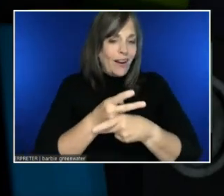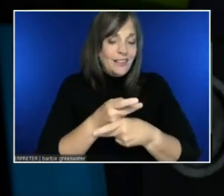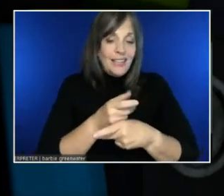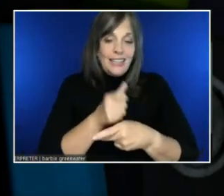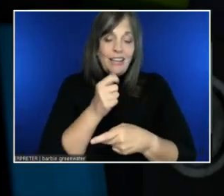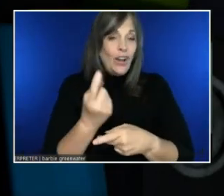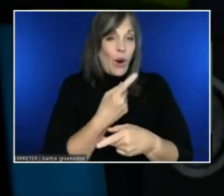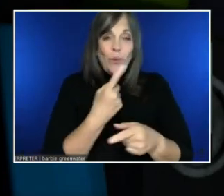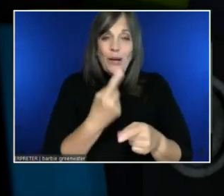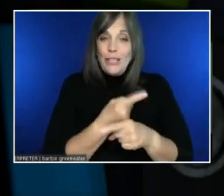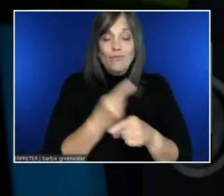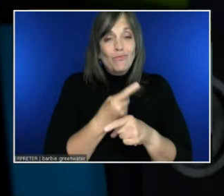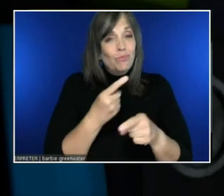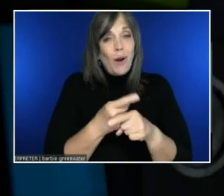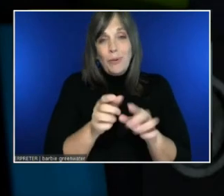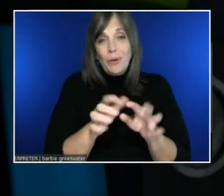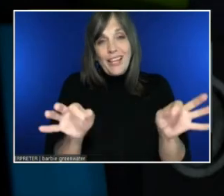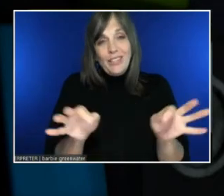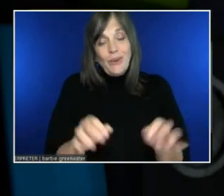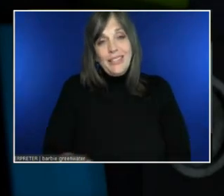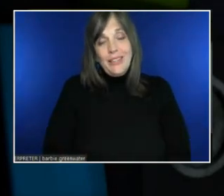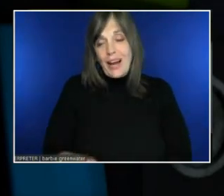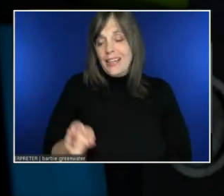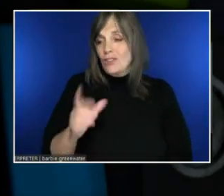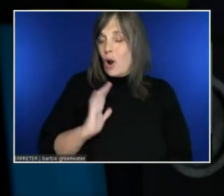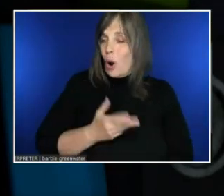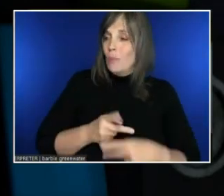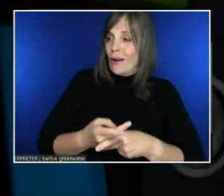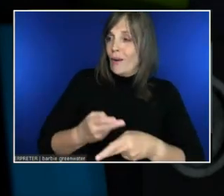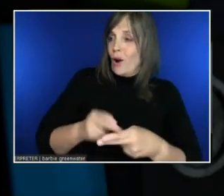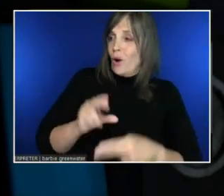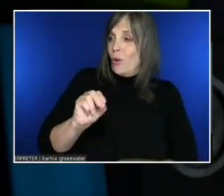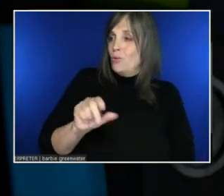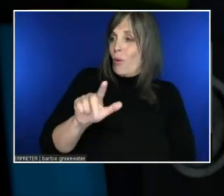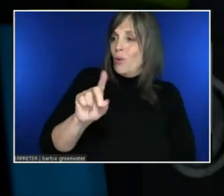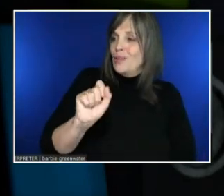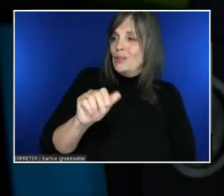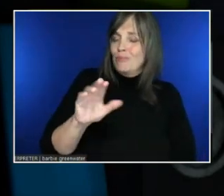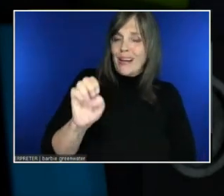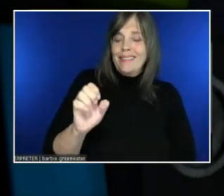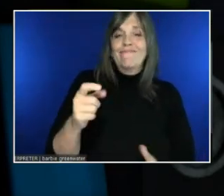I've noticed with other words... You know, in mixed reality, we're sort of a niche.